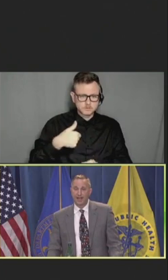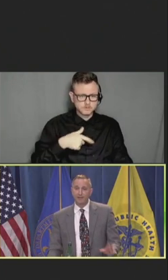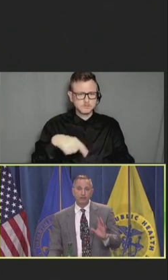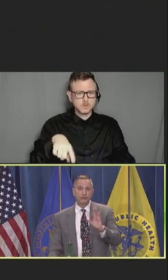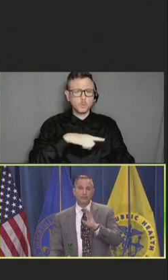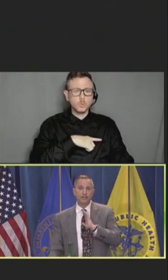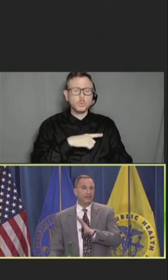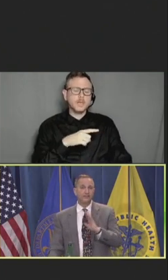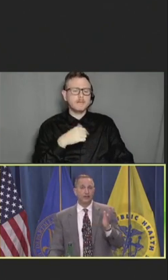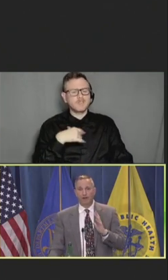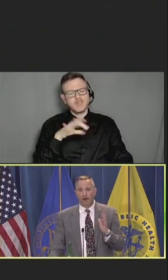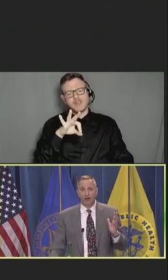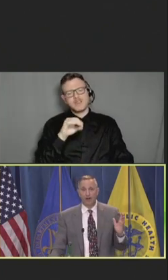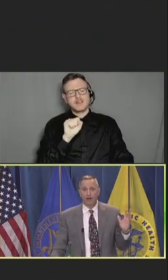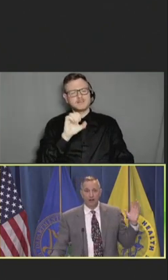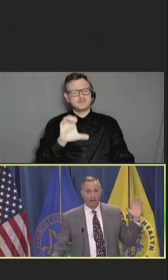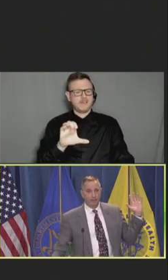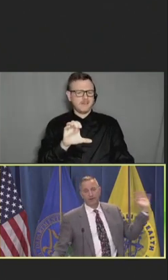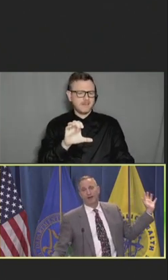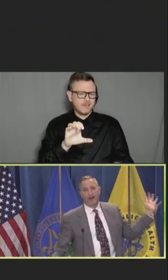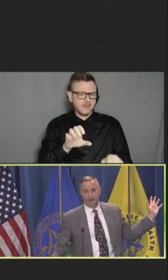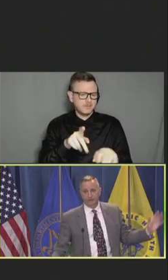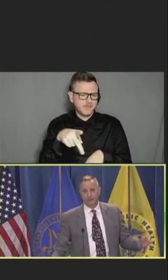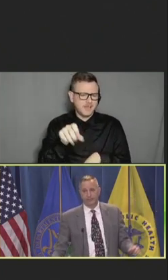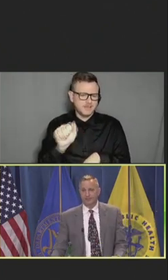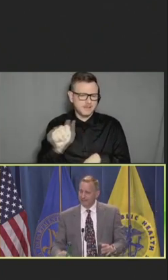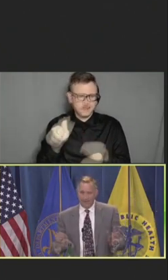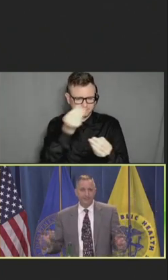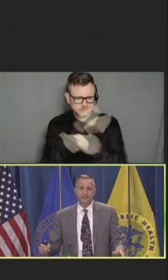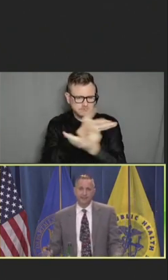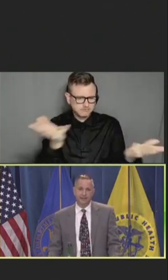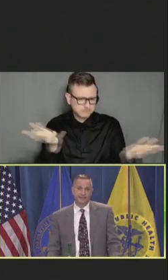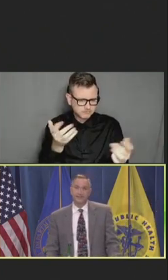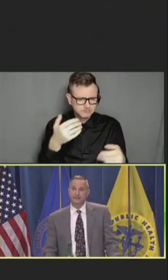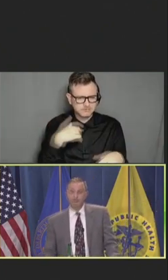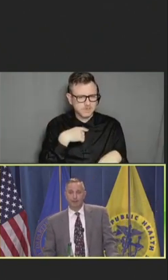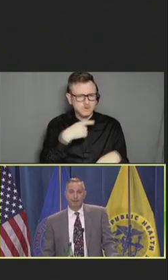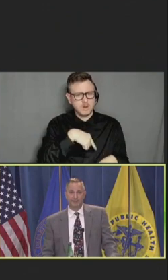And we used each of our providers in 90 seconds to dispel myths.